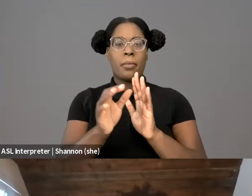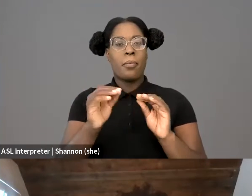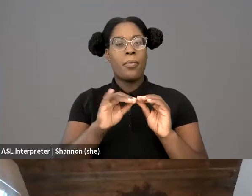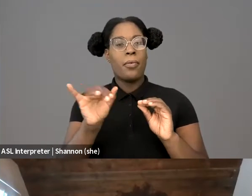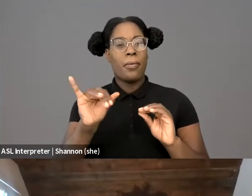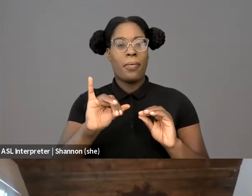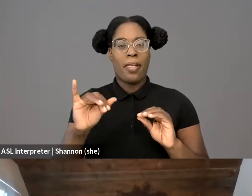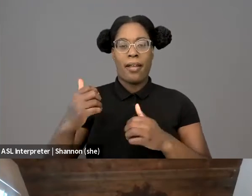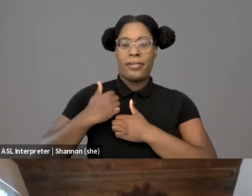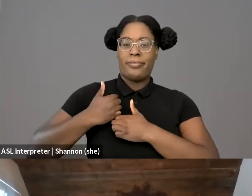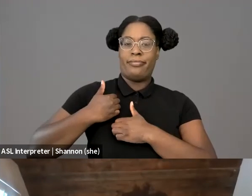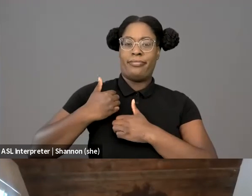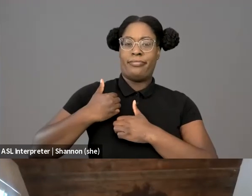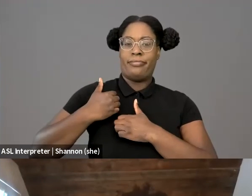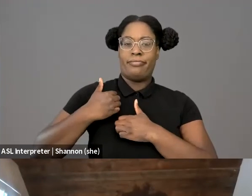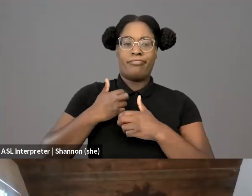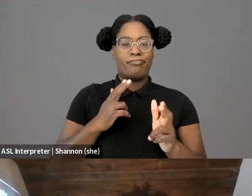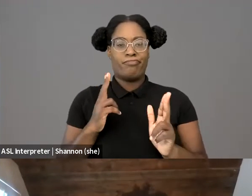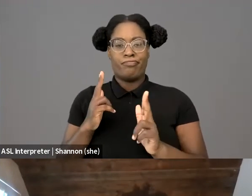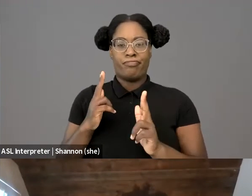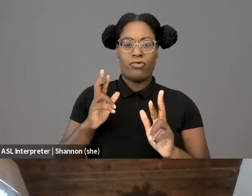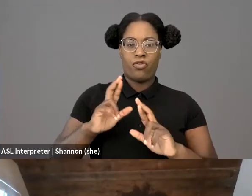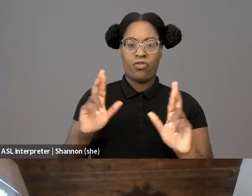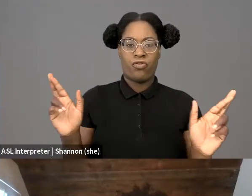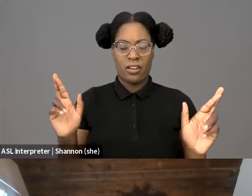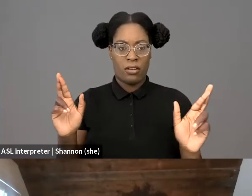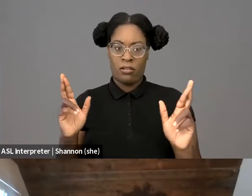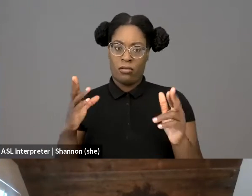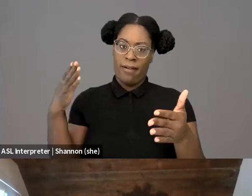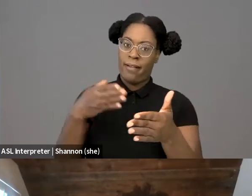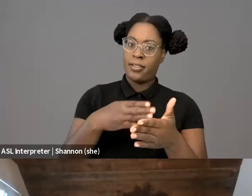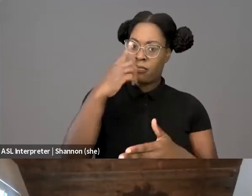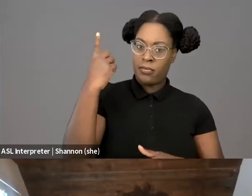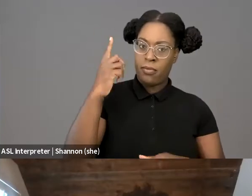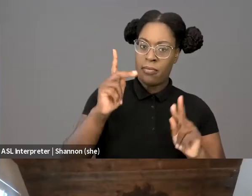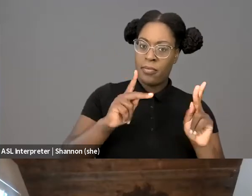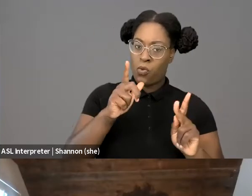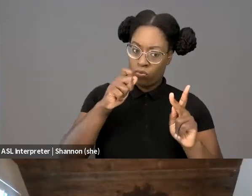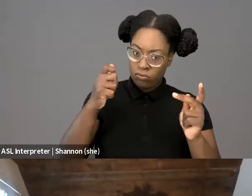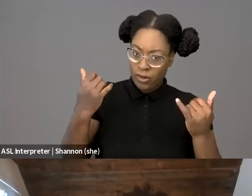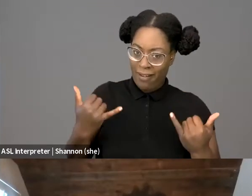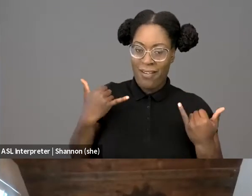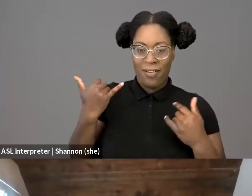A wound laid bare by America's racially biased, aggressive, and supervisory culture of policing?